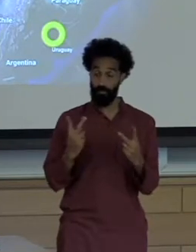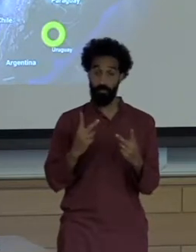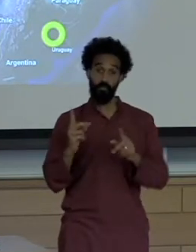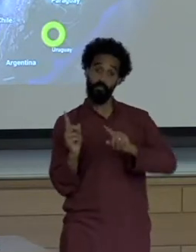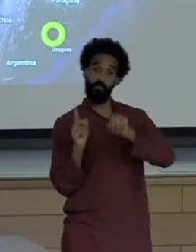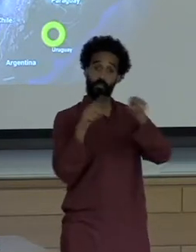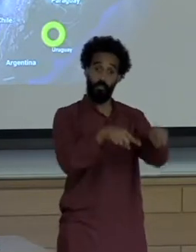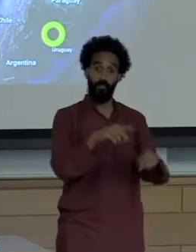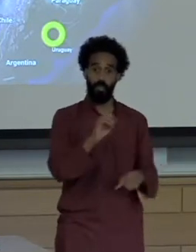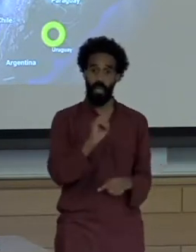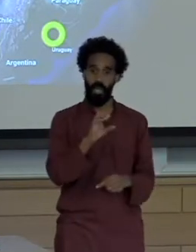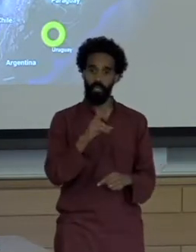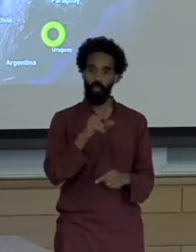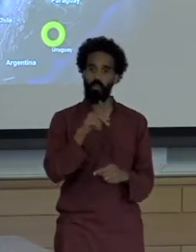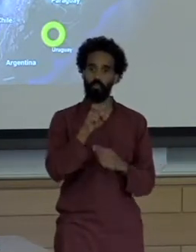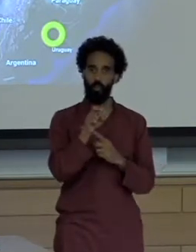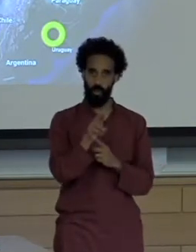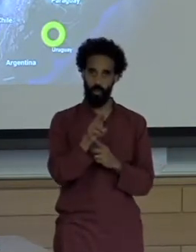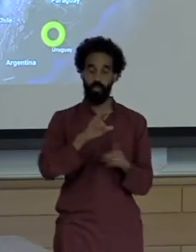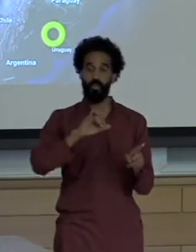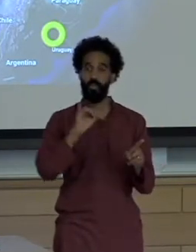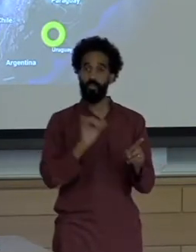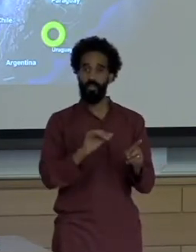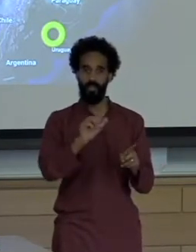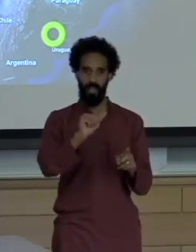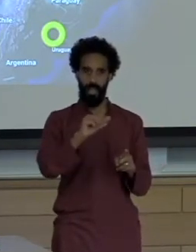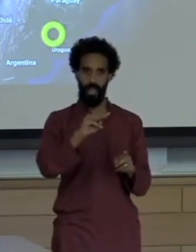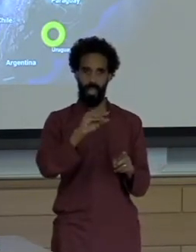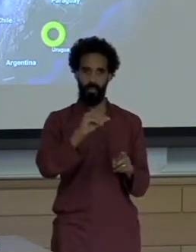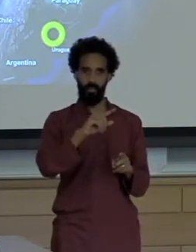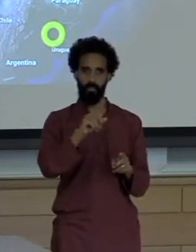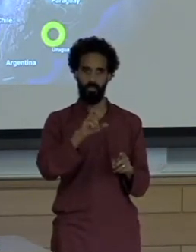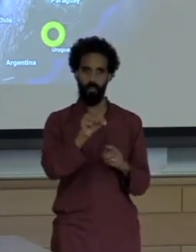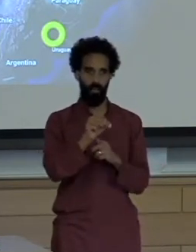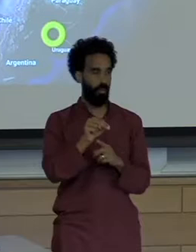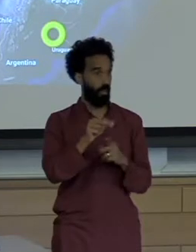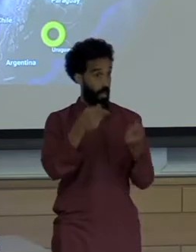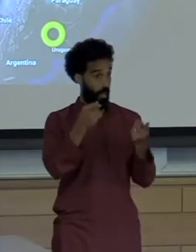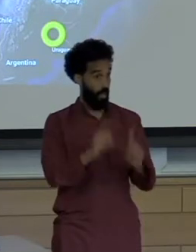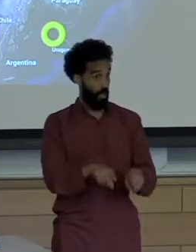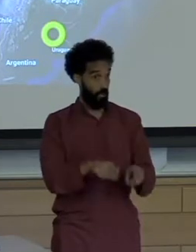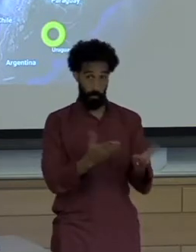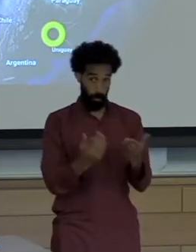in the Amazonian area you may have heard of the case where contamination of